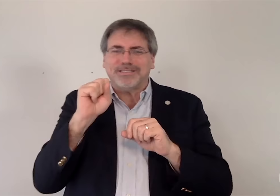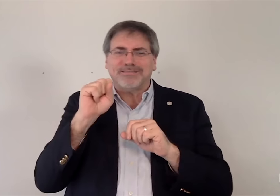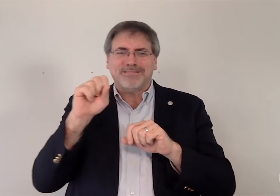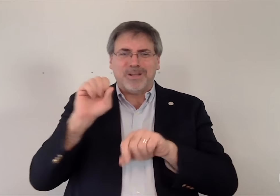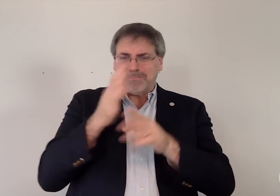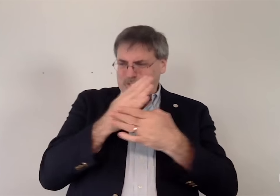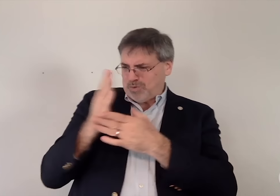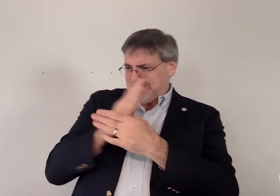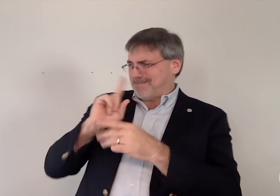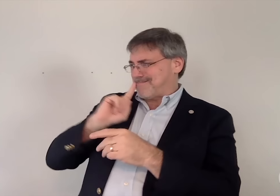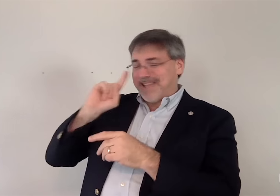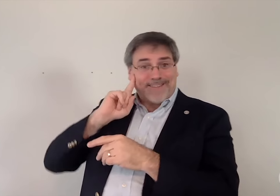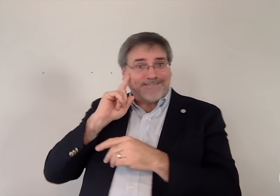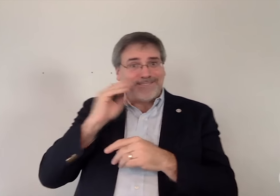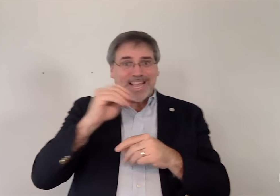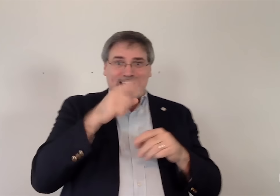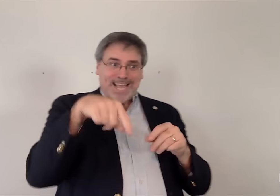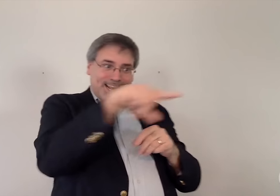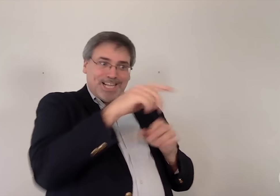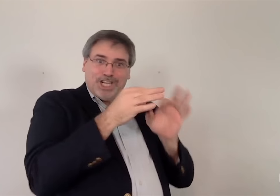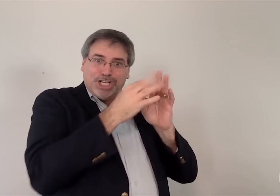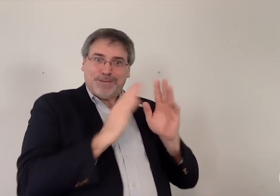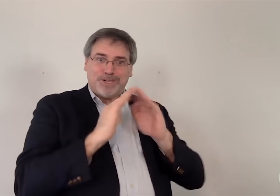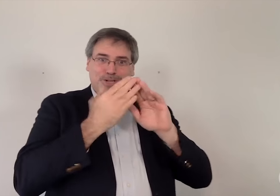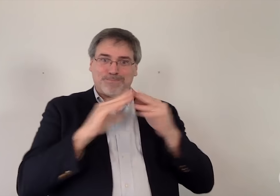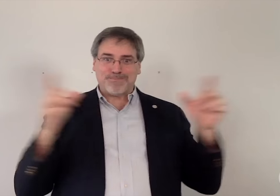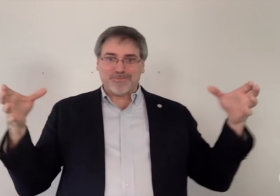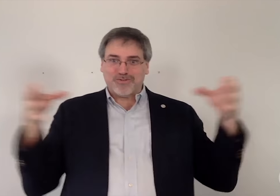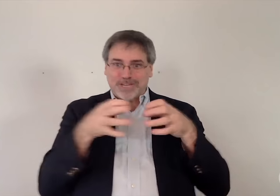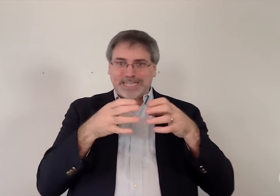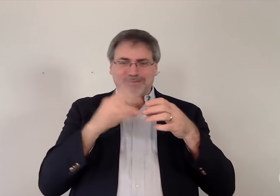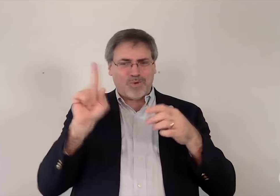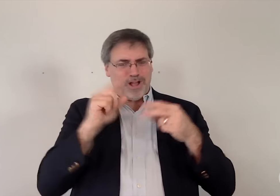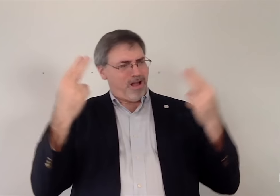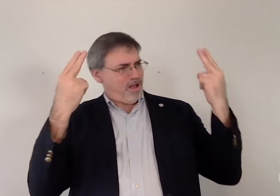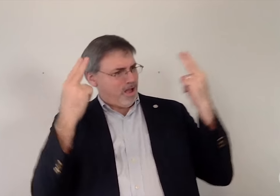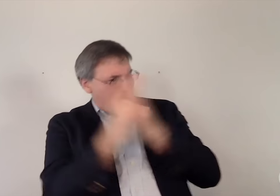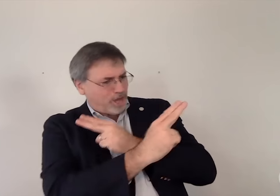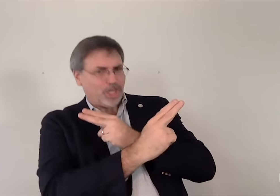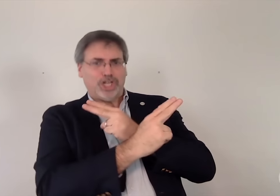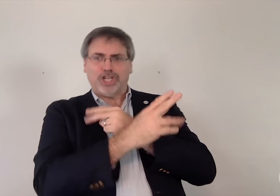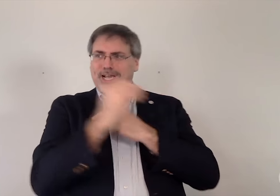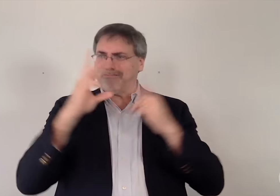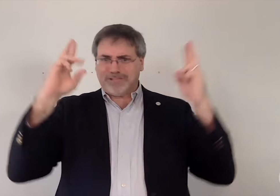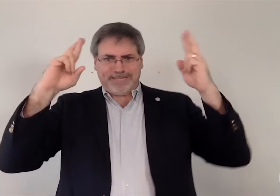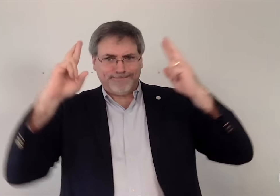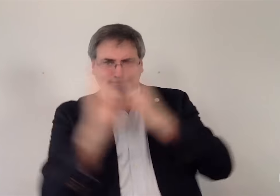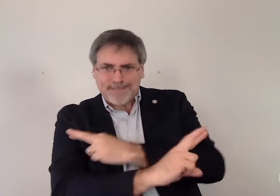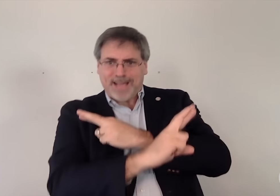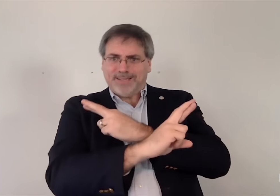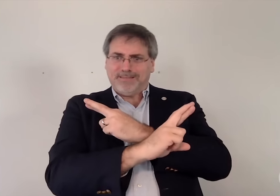between the deaf and interpreter communities where both honor and respect